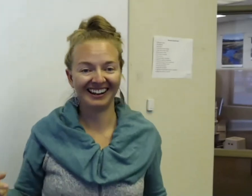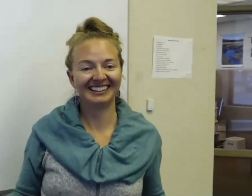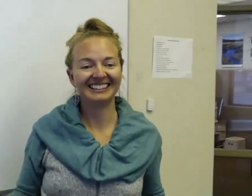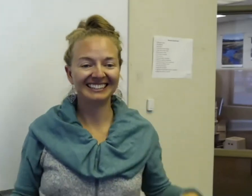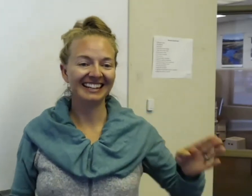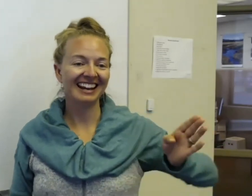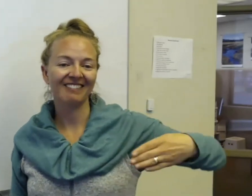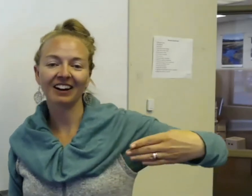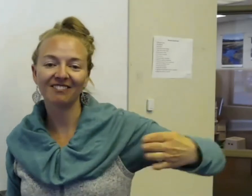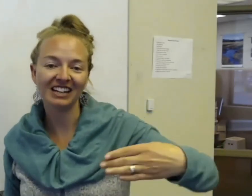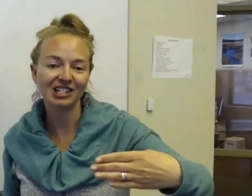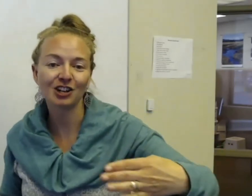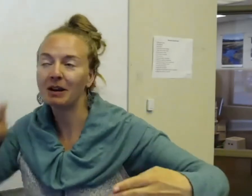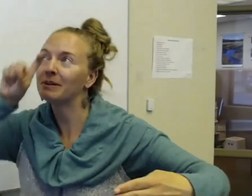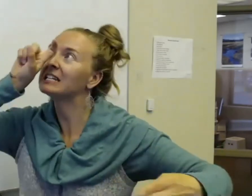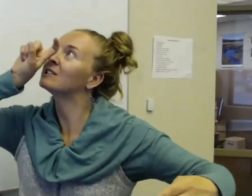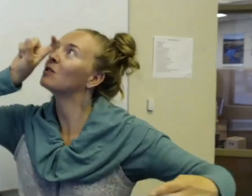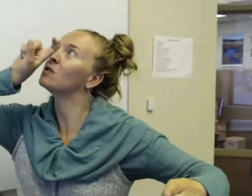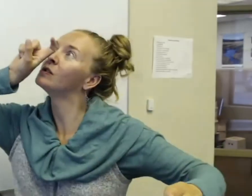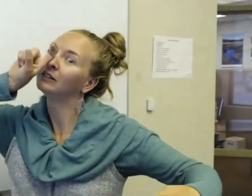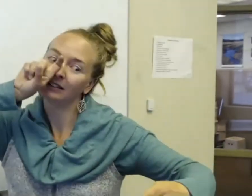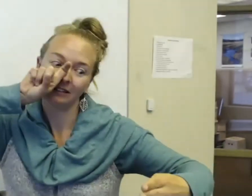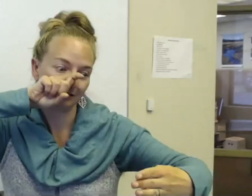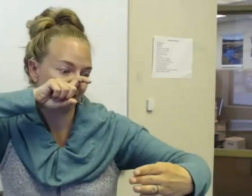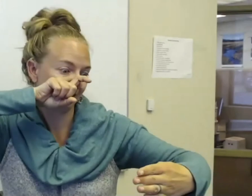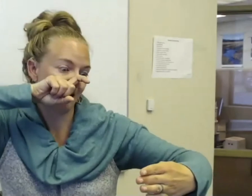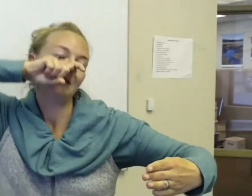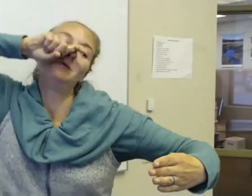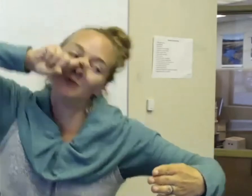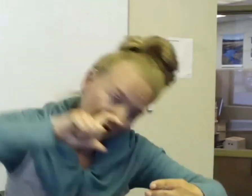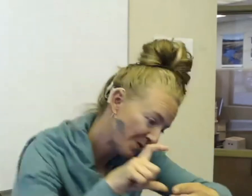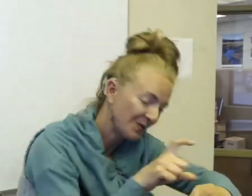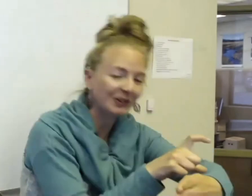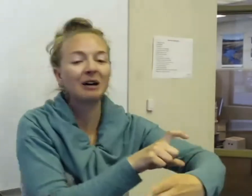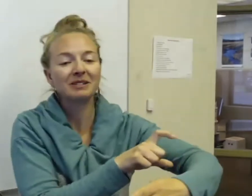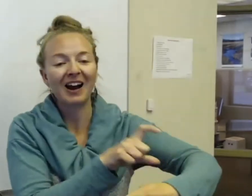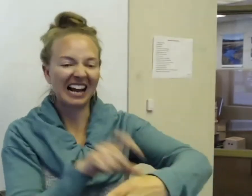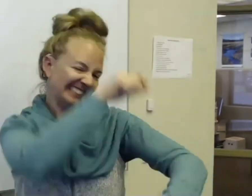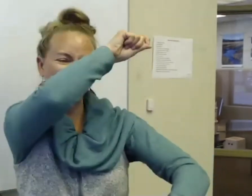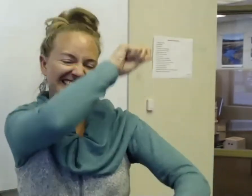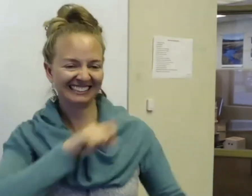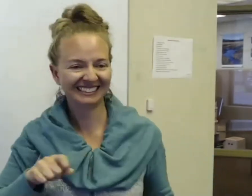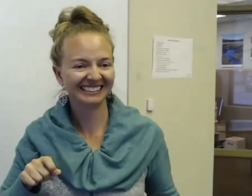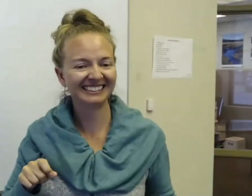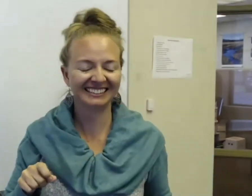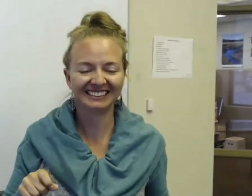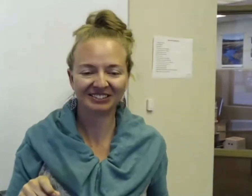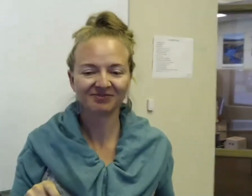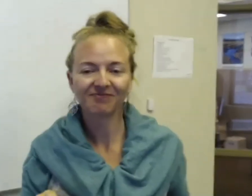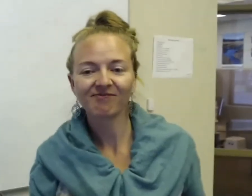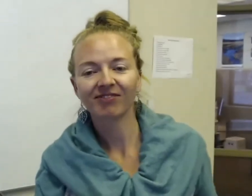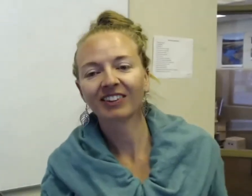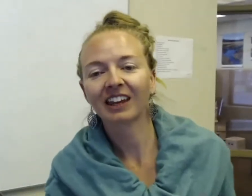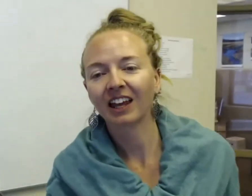Yeah, we got a fish. And maybe the eagle comes down.